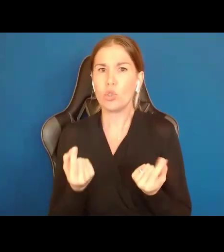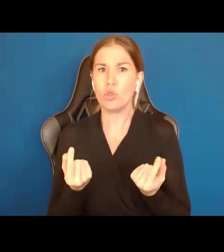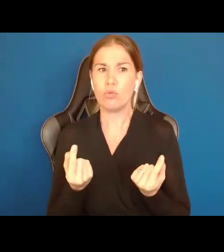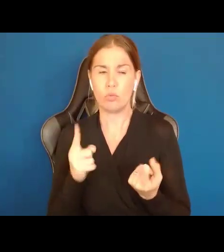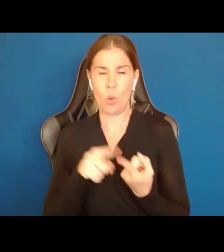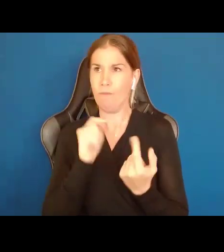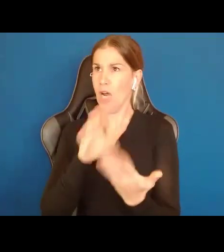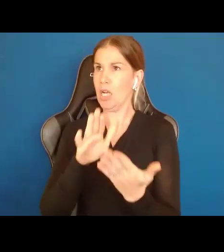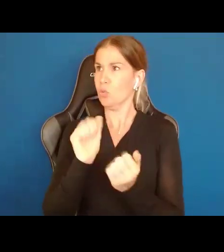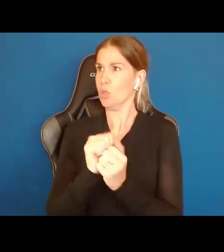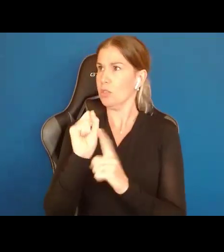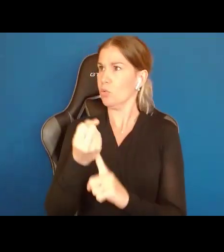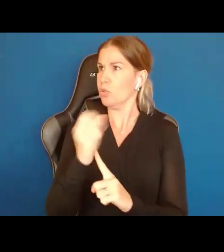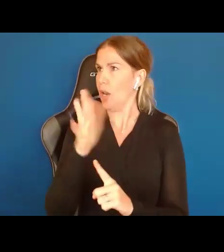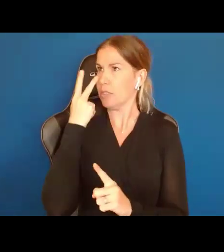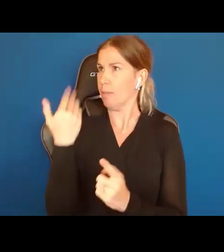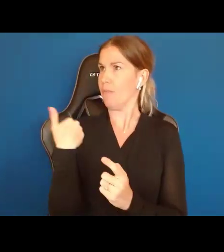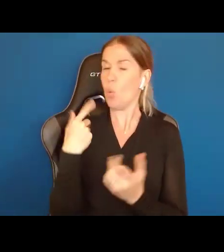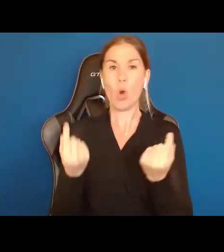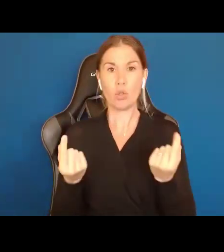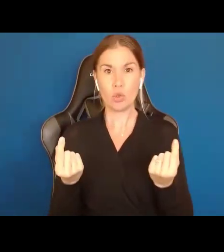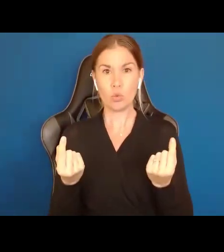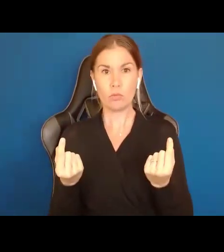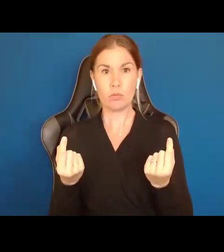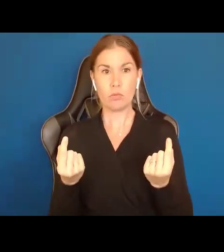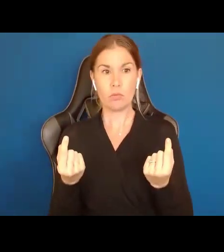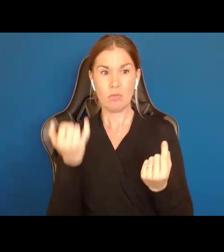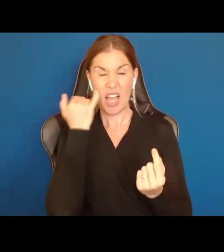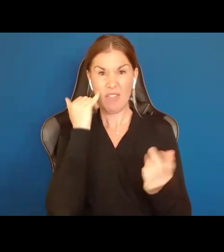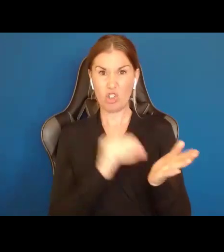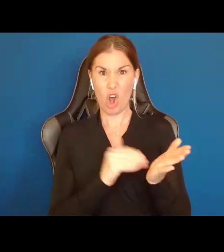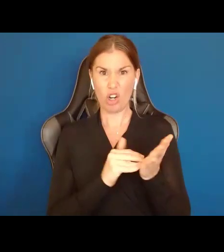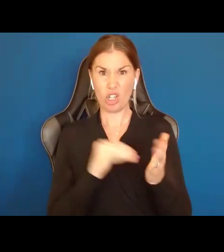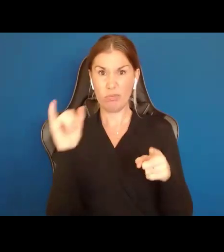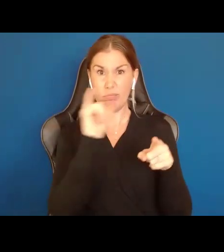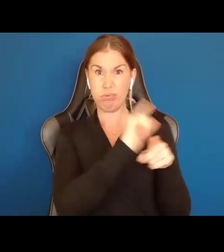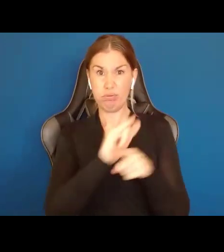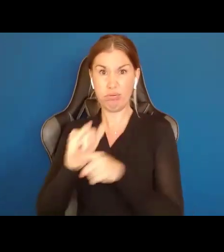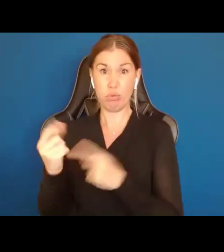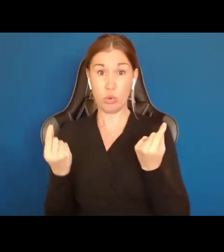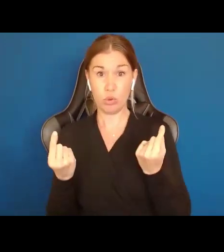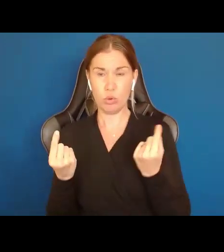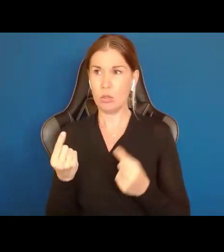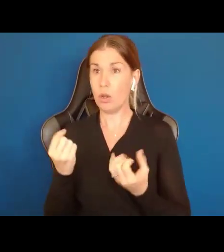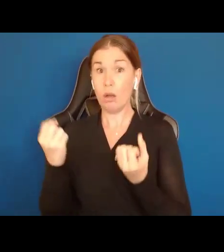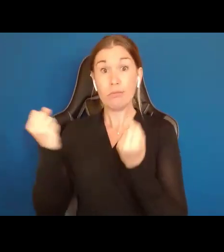a situation you have never seen before? What do you do if the doctor is speaking jargon to you? What do you do if the auto mechanic is speaking jargon to you?